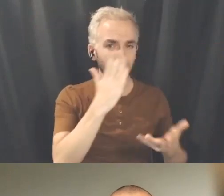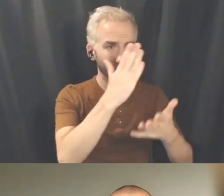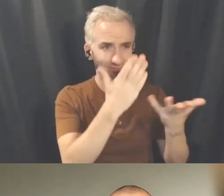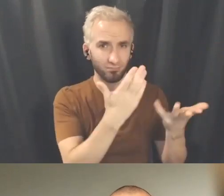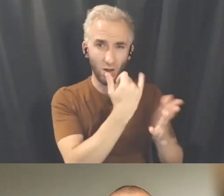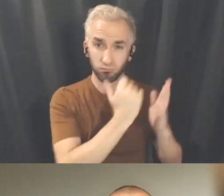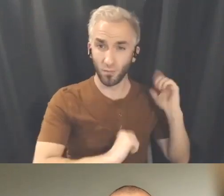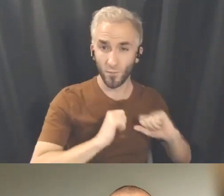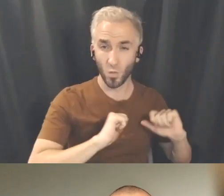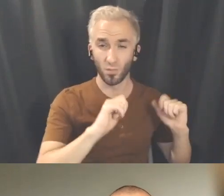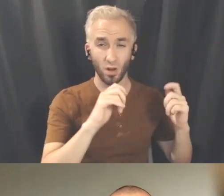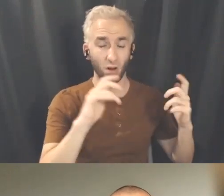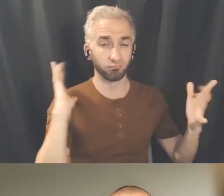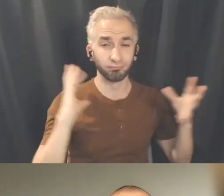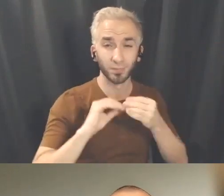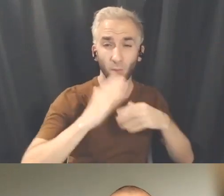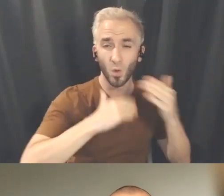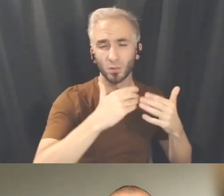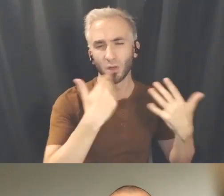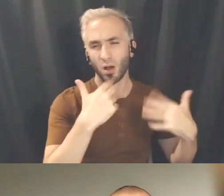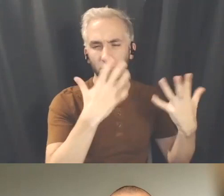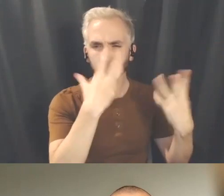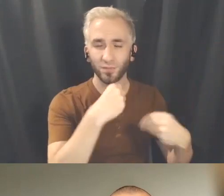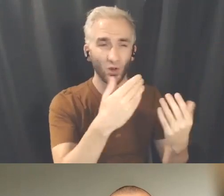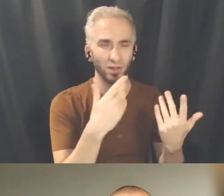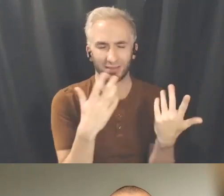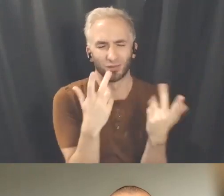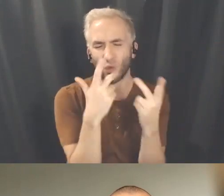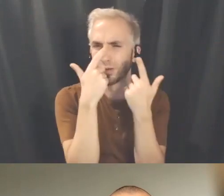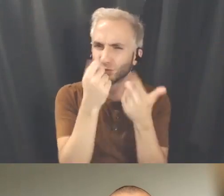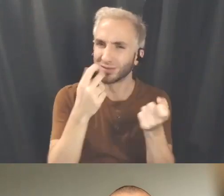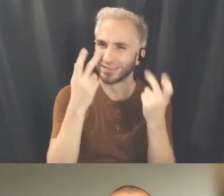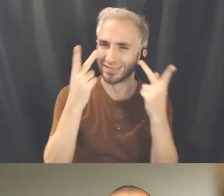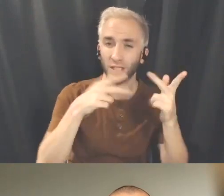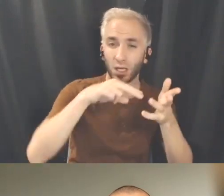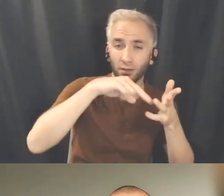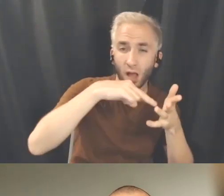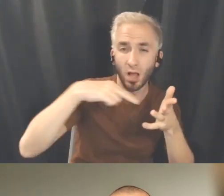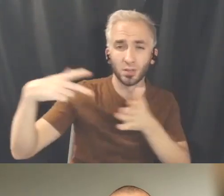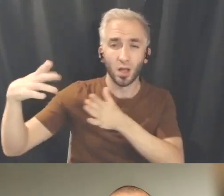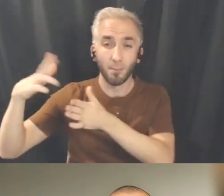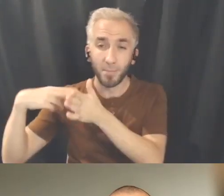that relationship between the dance and between your Father's painting, it's so incredible.